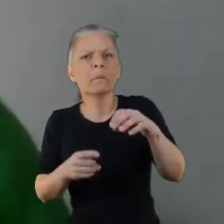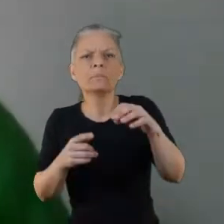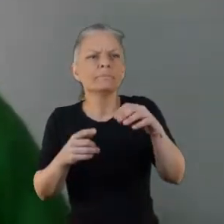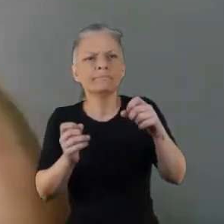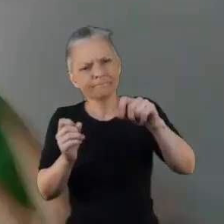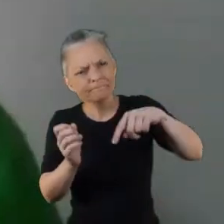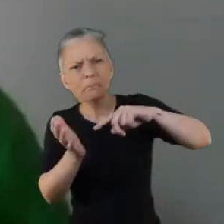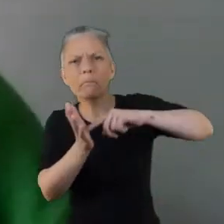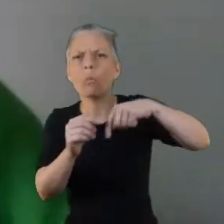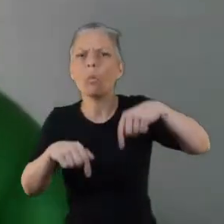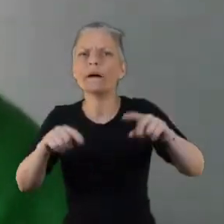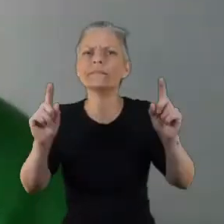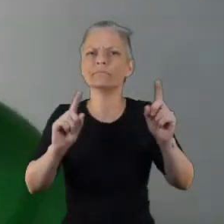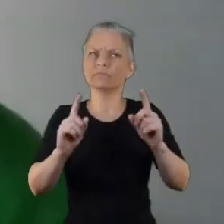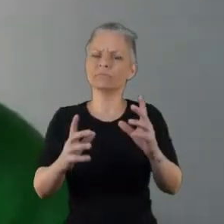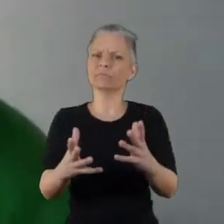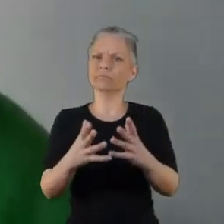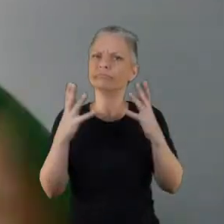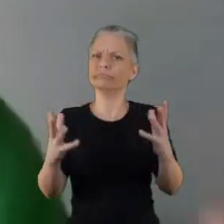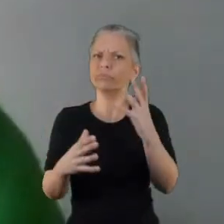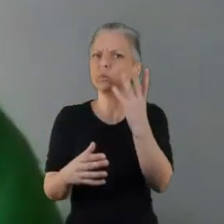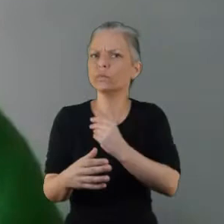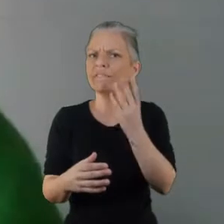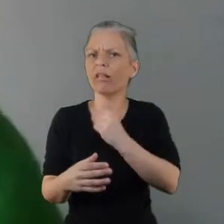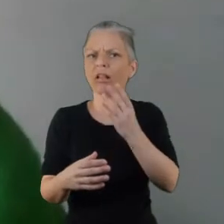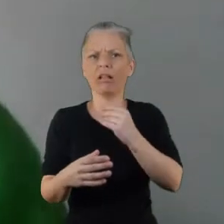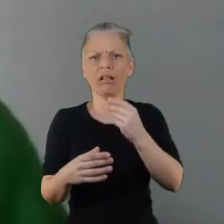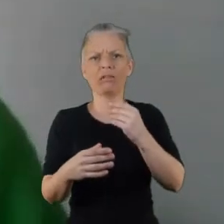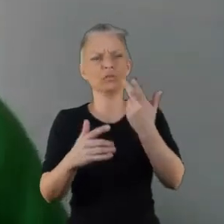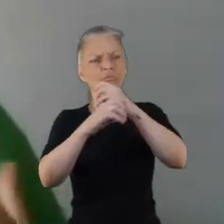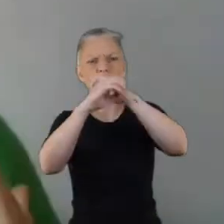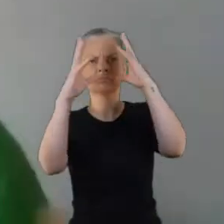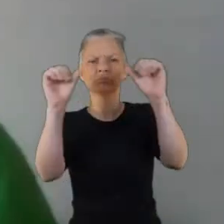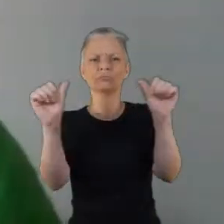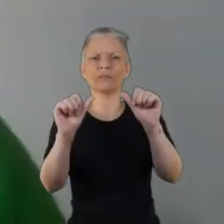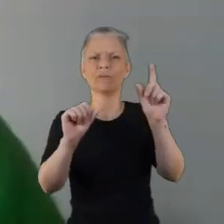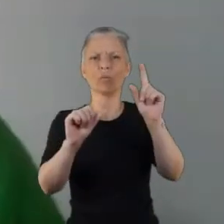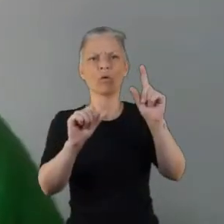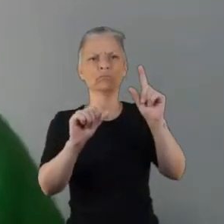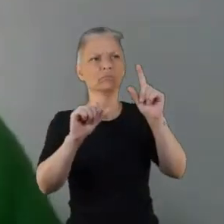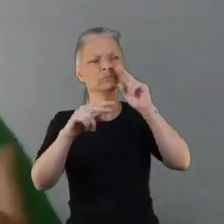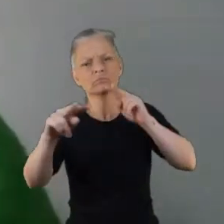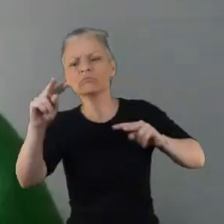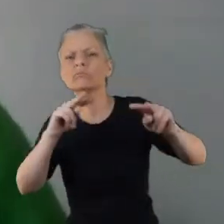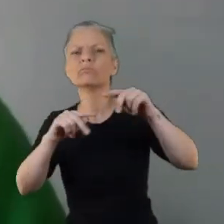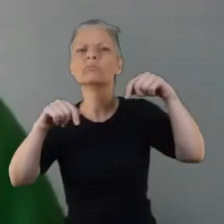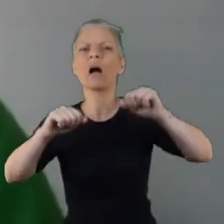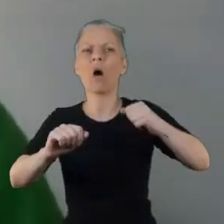and what we've done as part of the project. But just please note that for more in-depth information there will be a report available